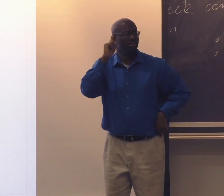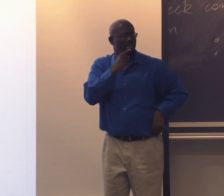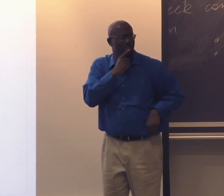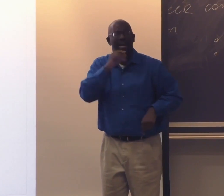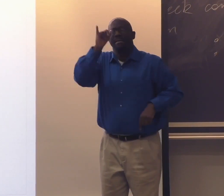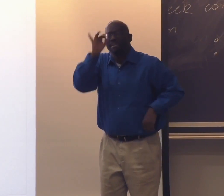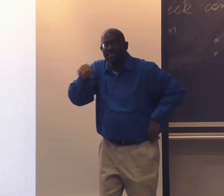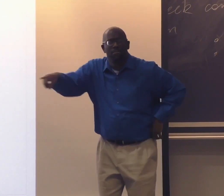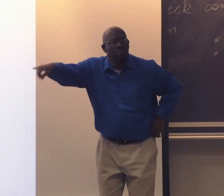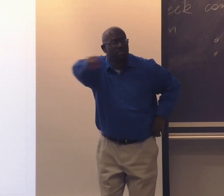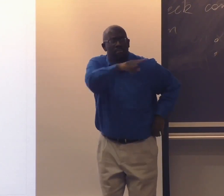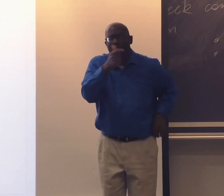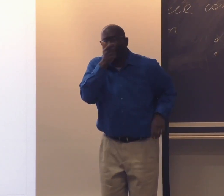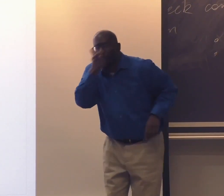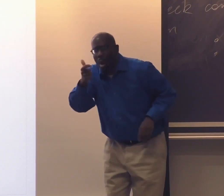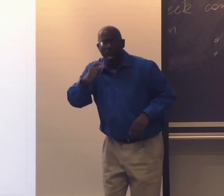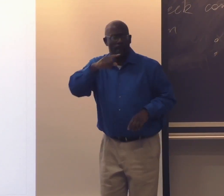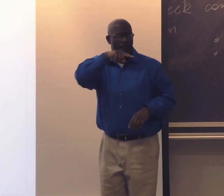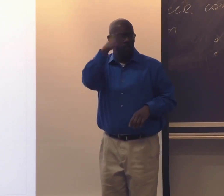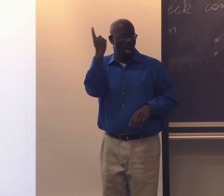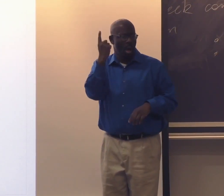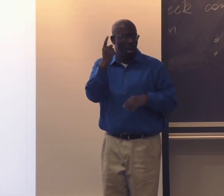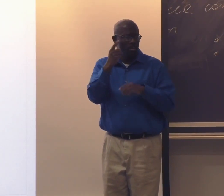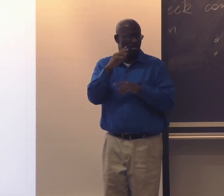and Lauren was deciding how to sign things for the Black deaf community.